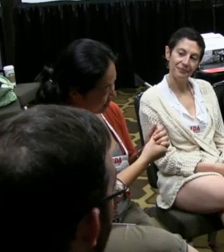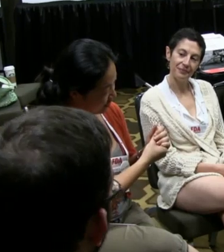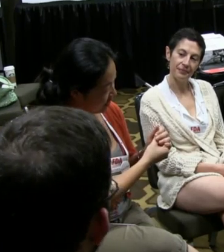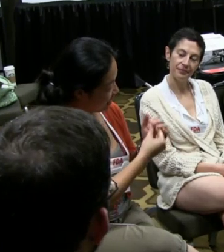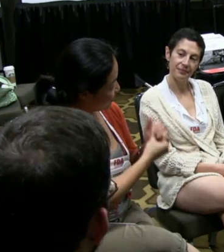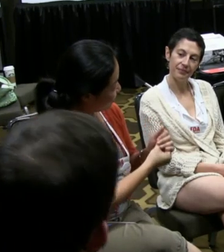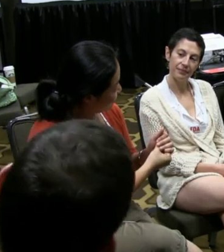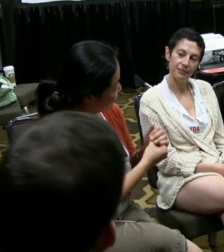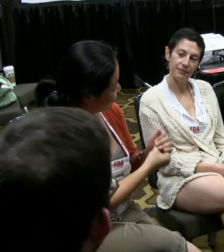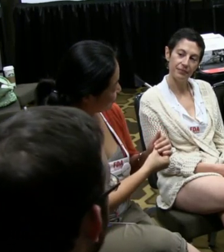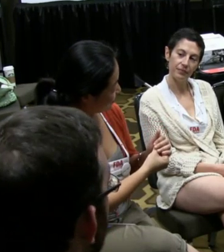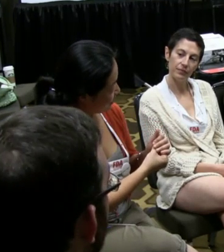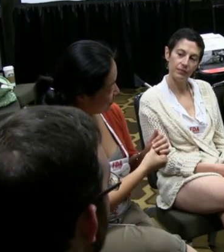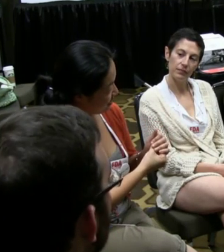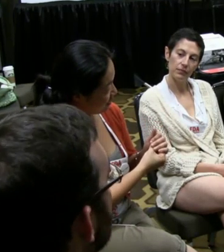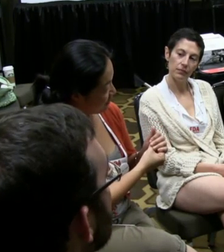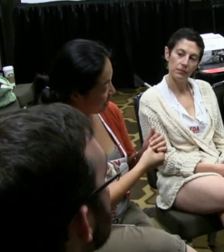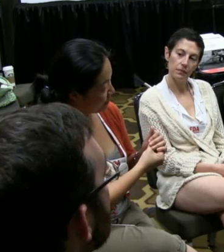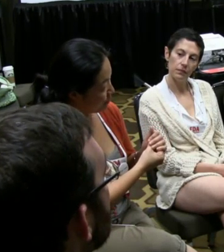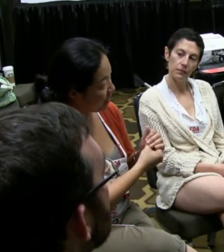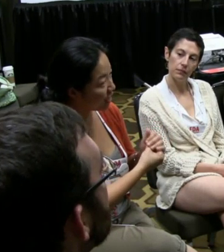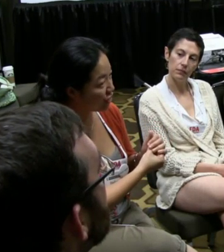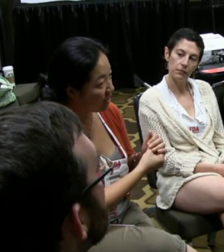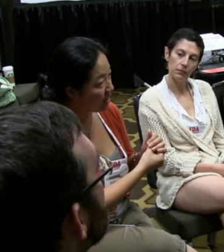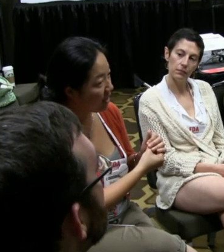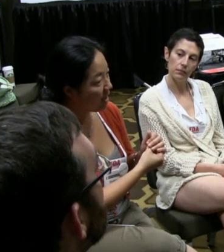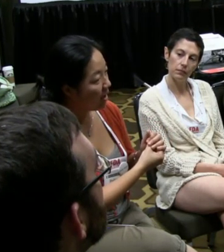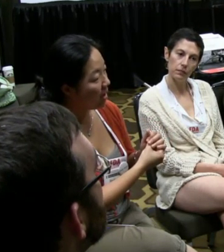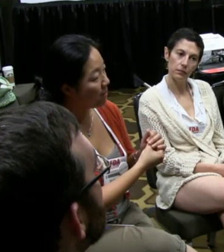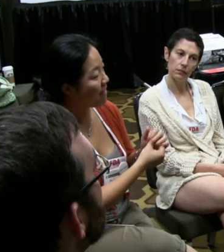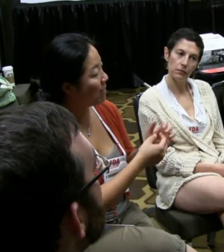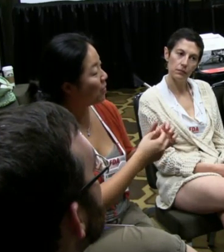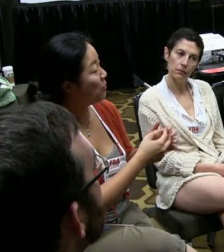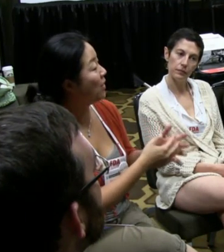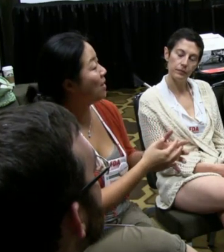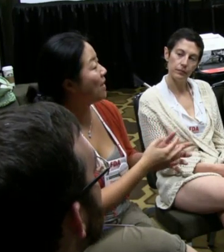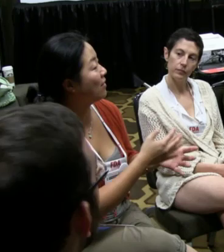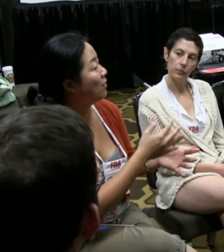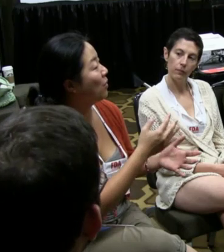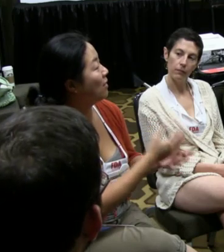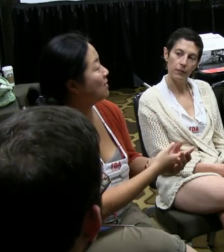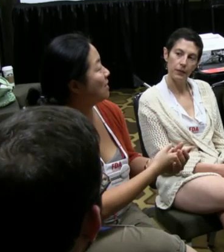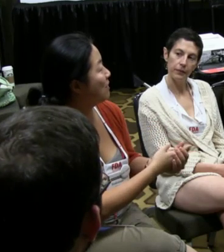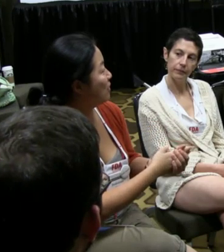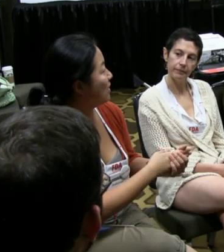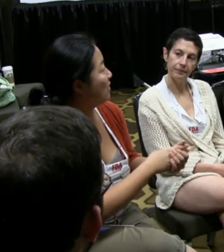as the artistic director and producer of that production, having both put it up at the Wallace in Beverly Hills